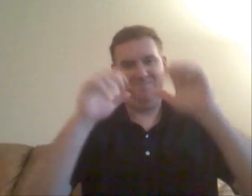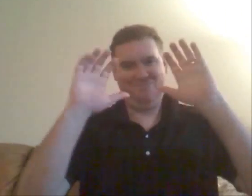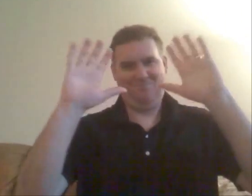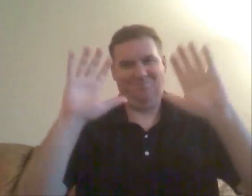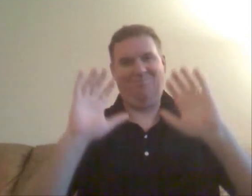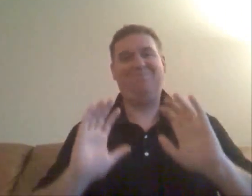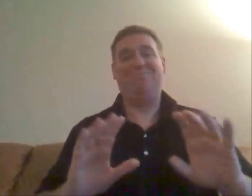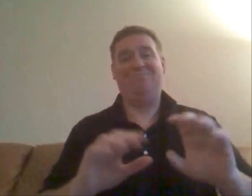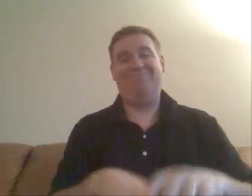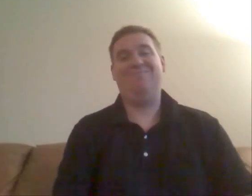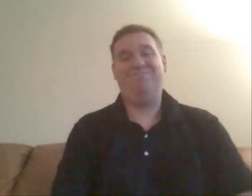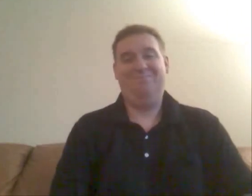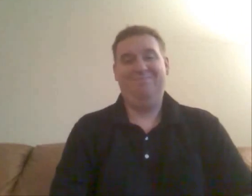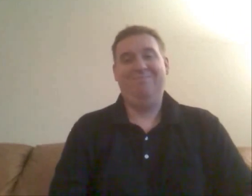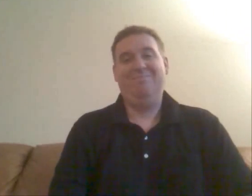The game was awesome!